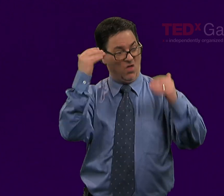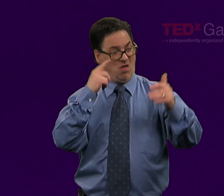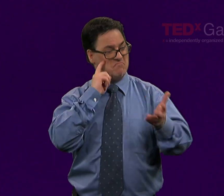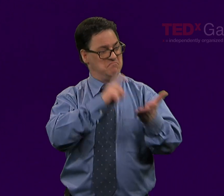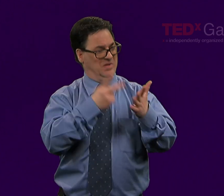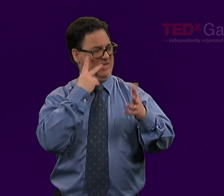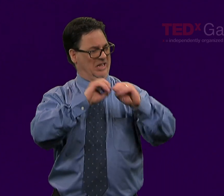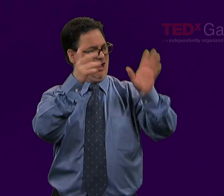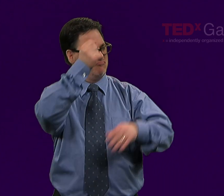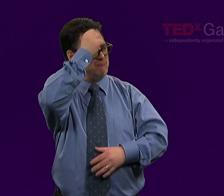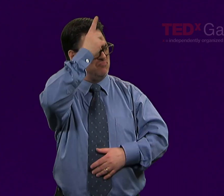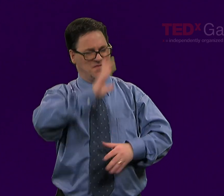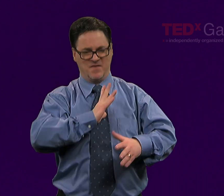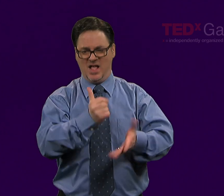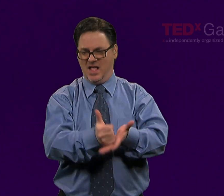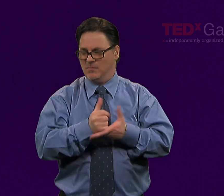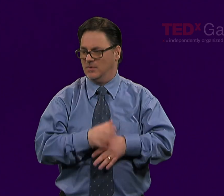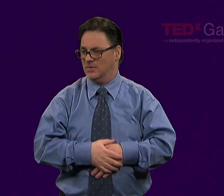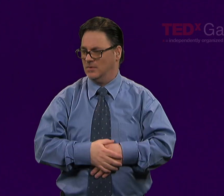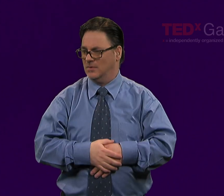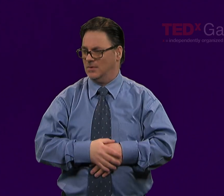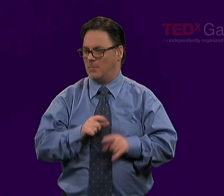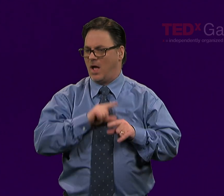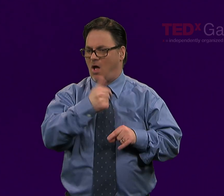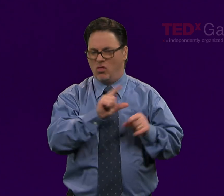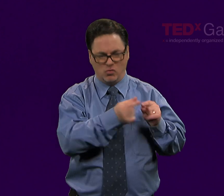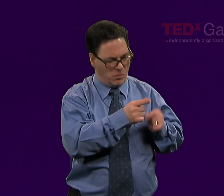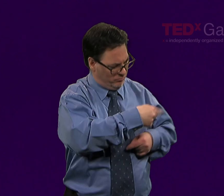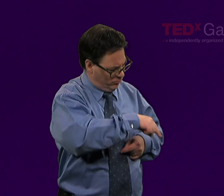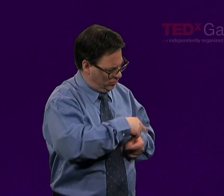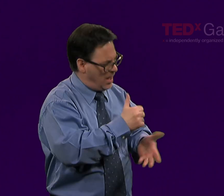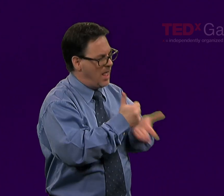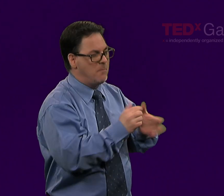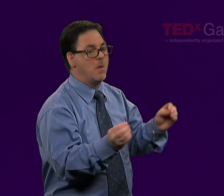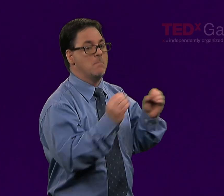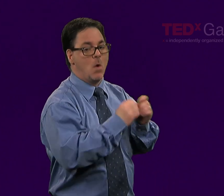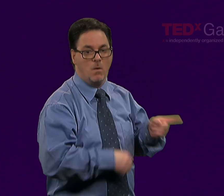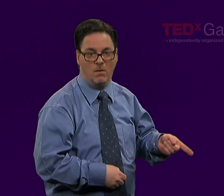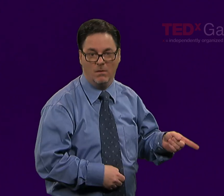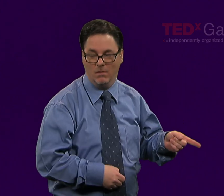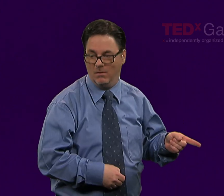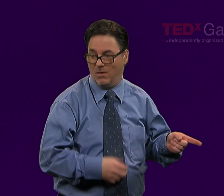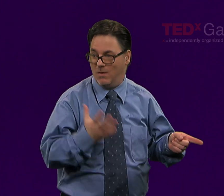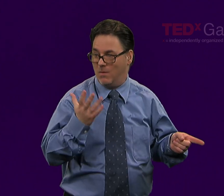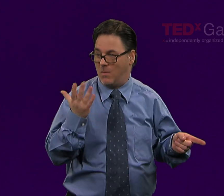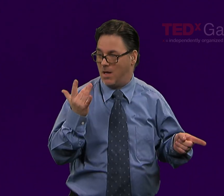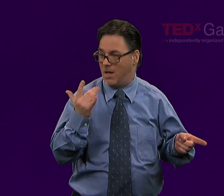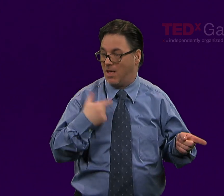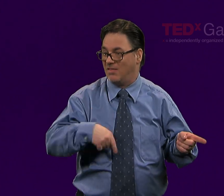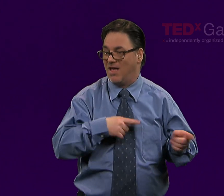And that's easy for us as adults to conceptualize and learn how to do, but we have to think about children are taught